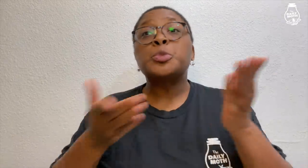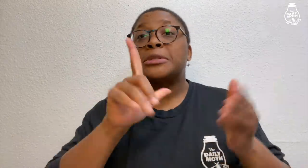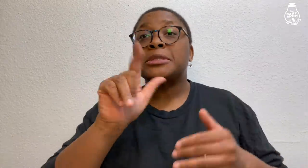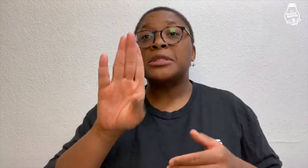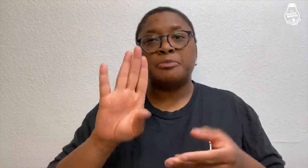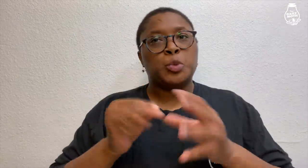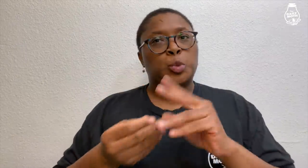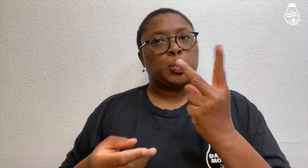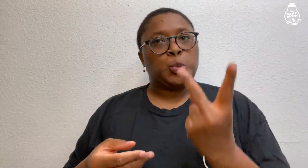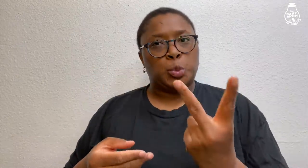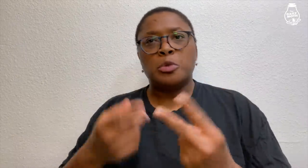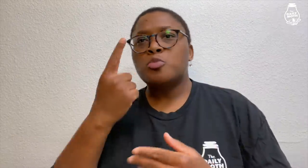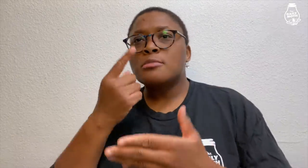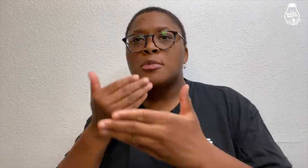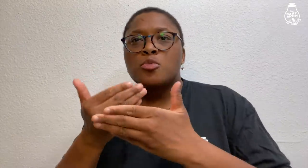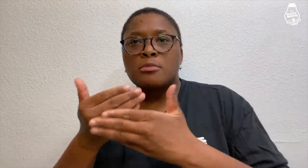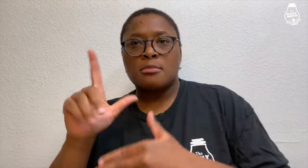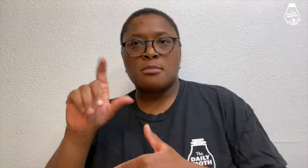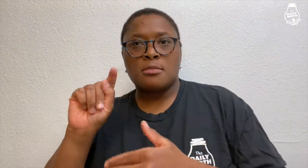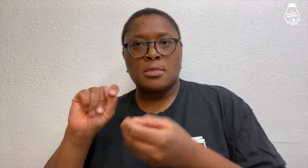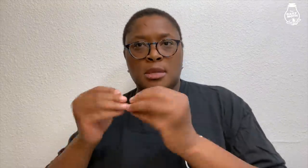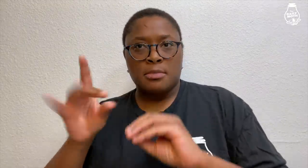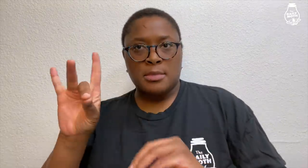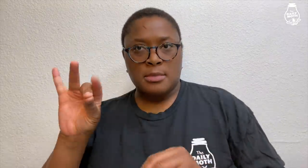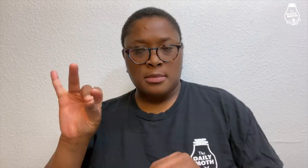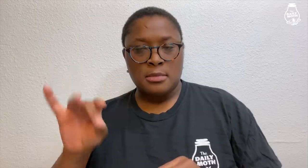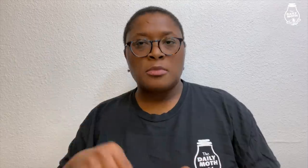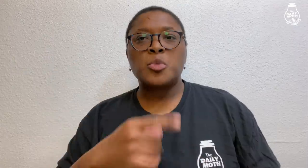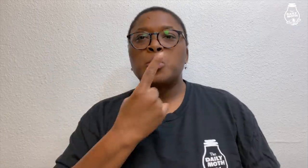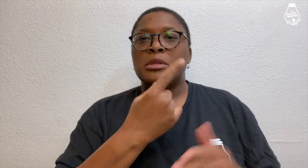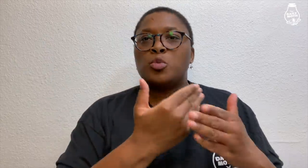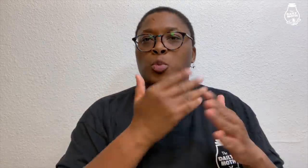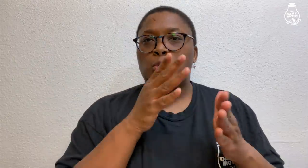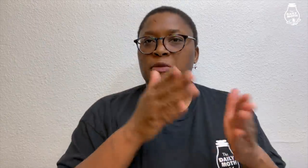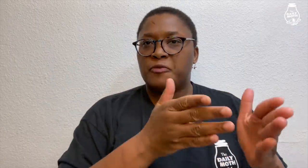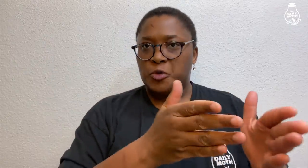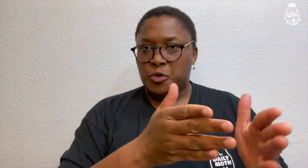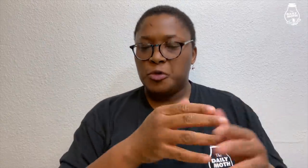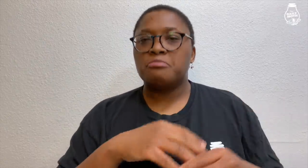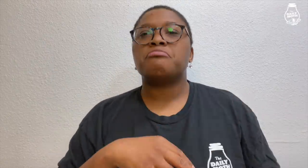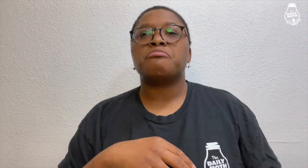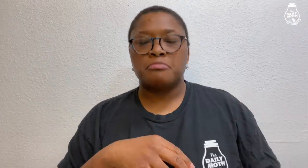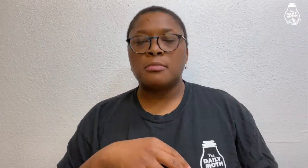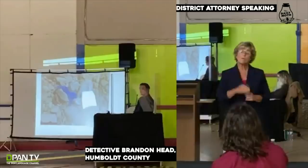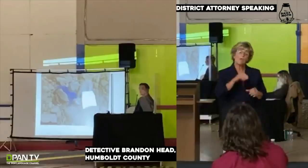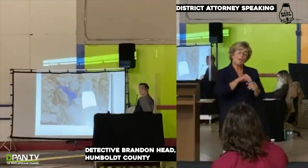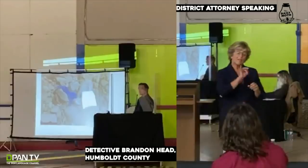and two rocks were brought to the lab. One rock was from near lot number 80, and another was from near the river.